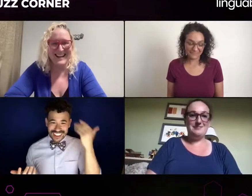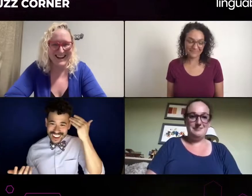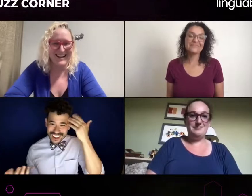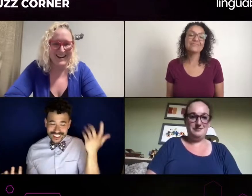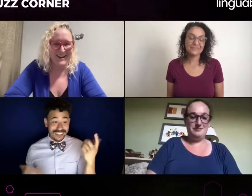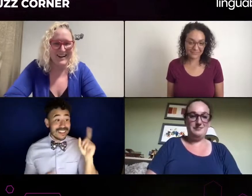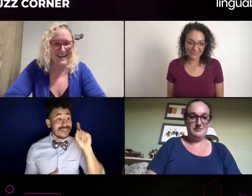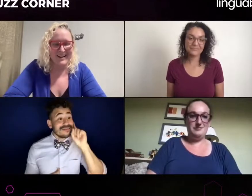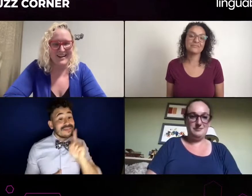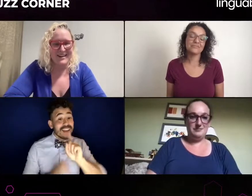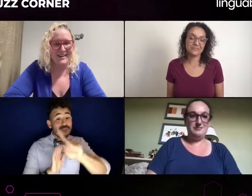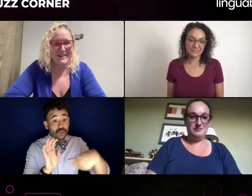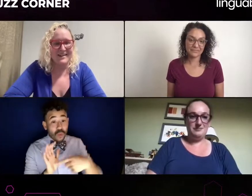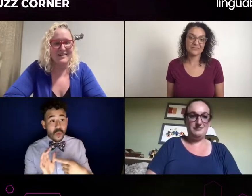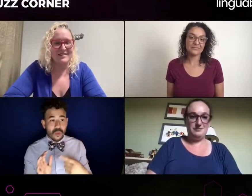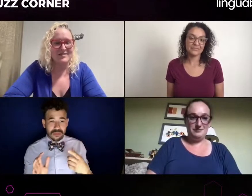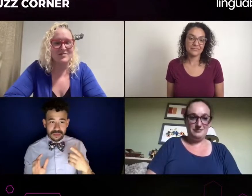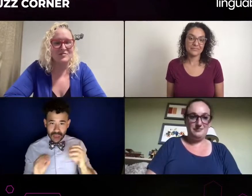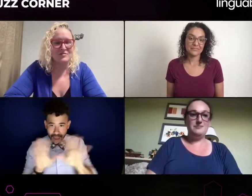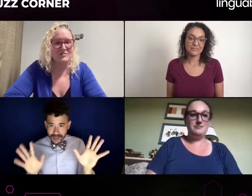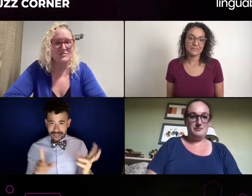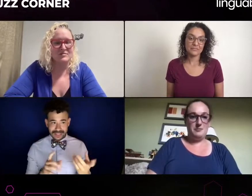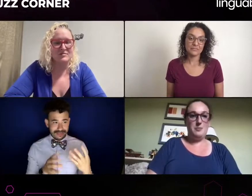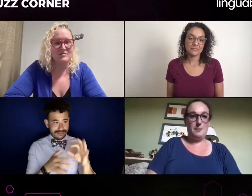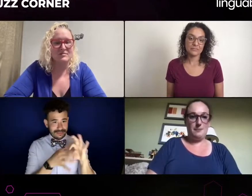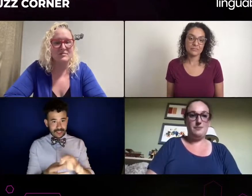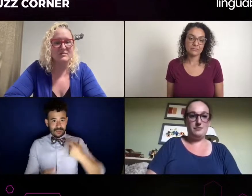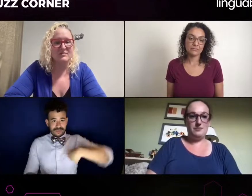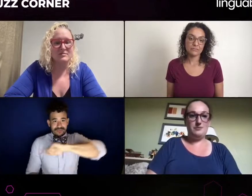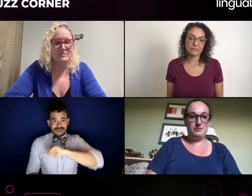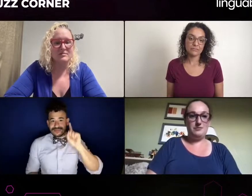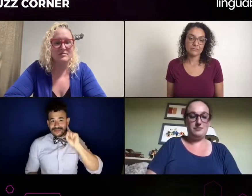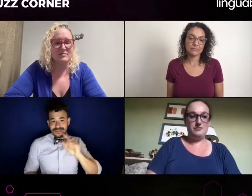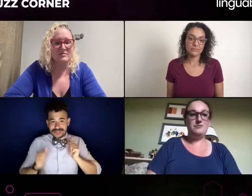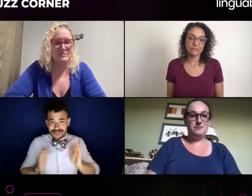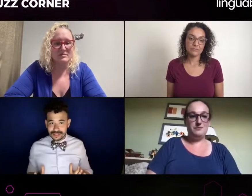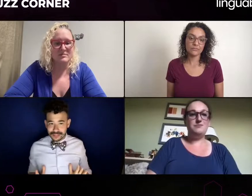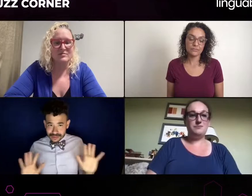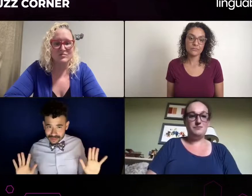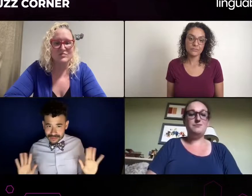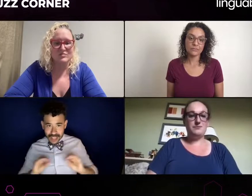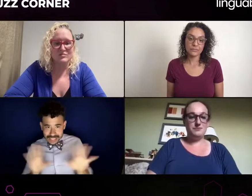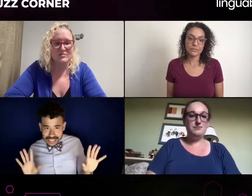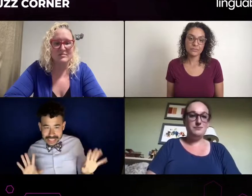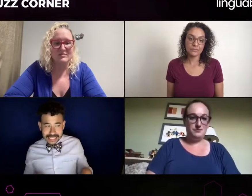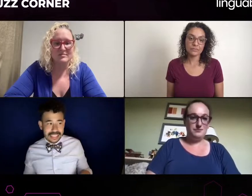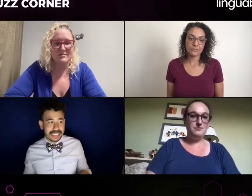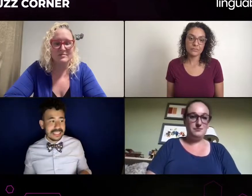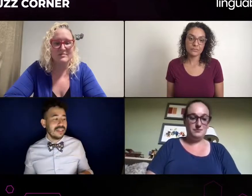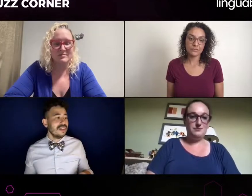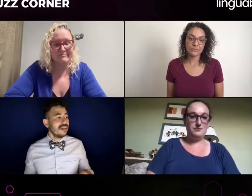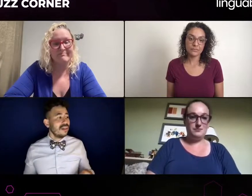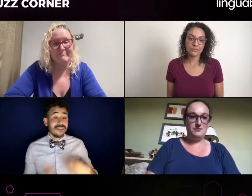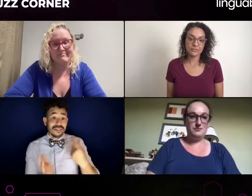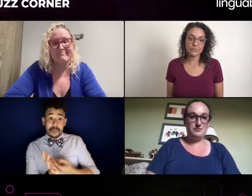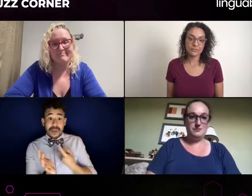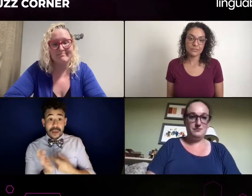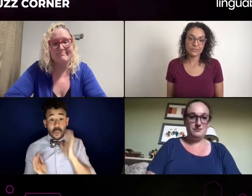just someone with whom, we can be good at going out in social situations. That means a lot for me, for those interpreters. Now, on the other hand,